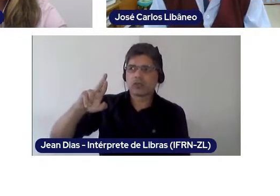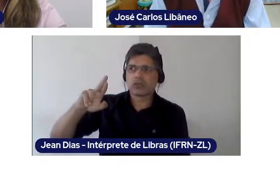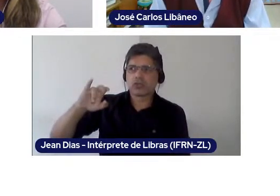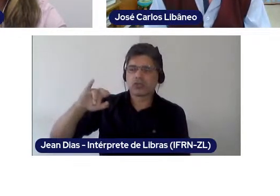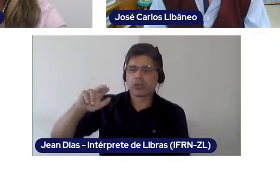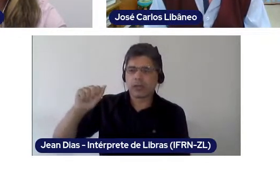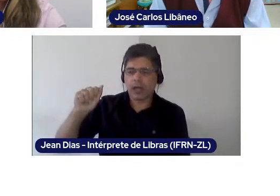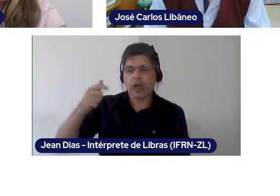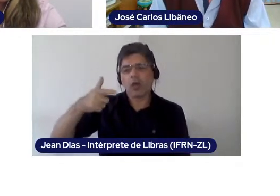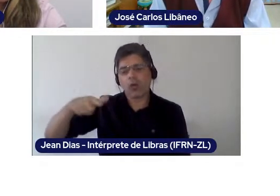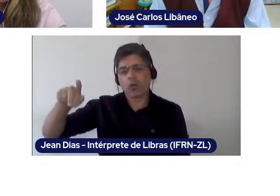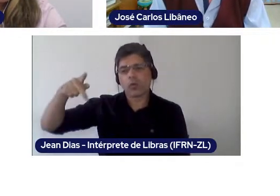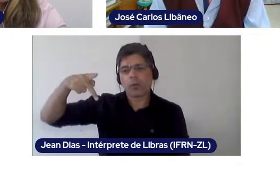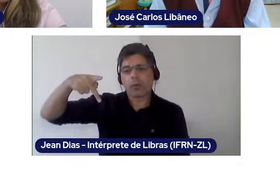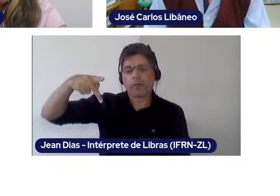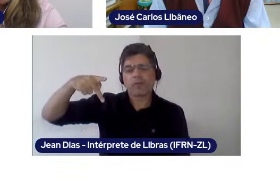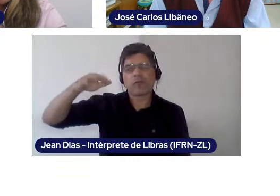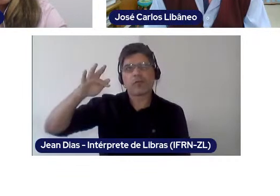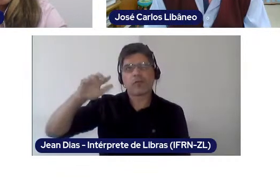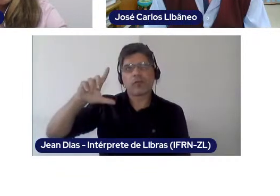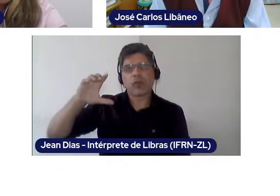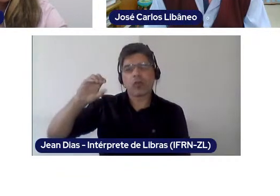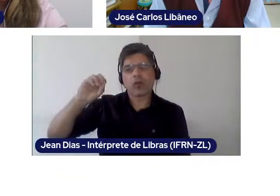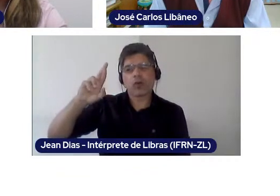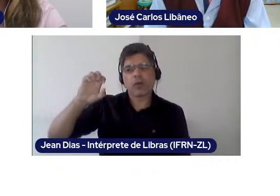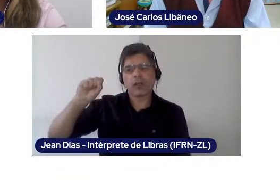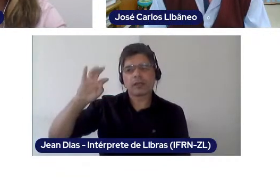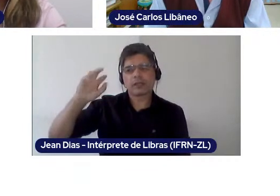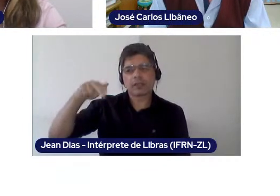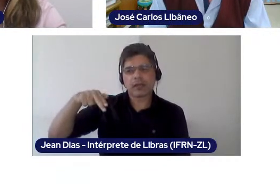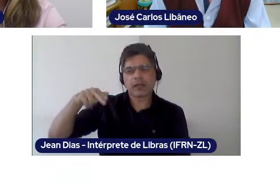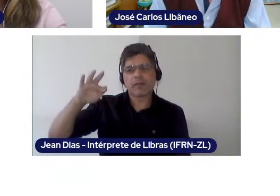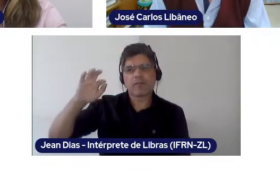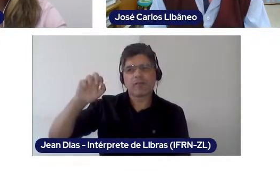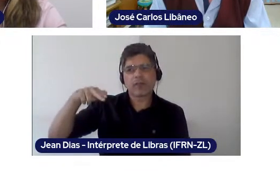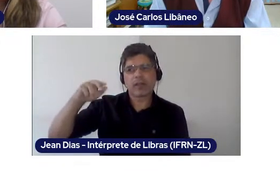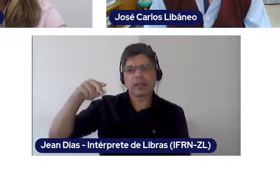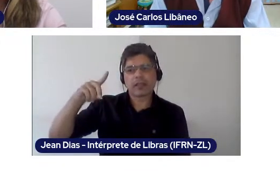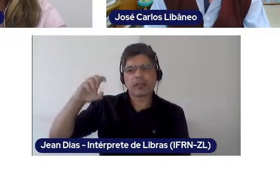therefore, it is a democratic school that works as the main pilar for democracy, by the way.